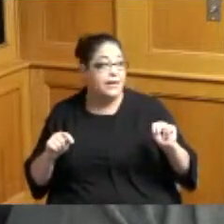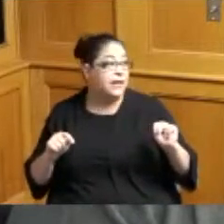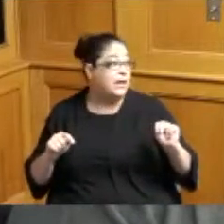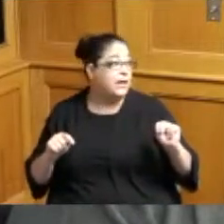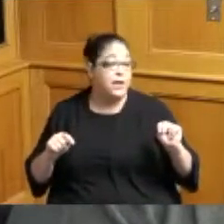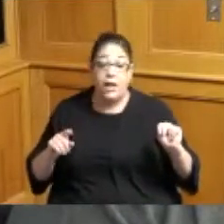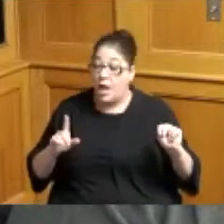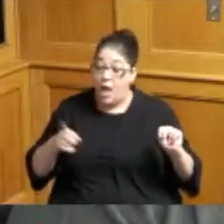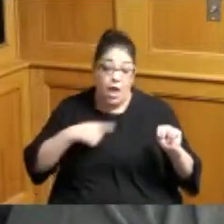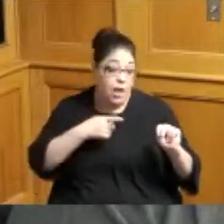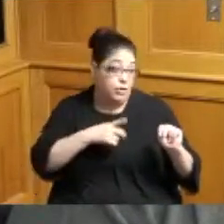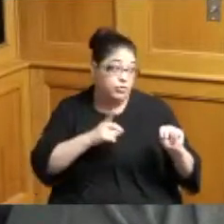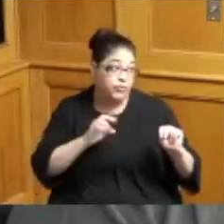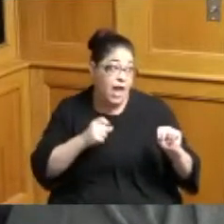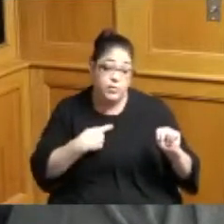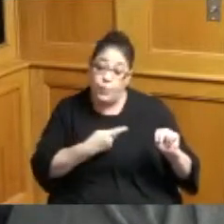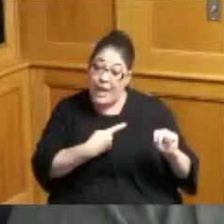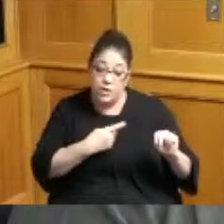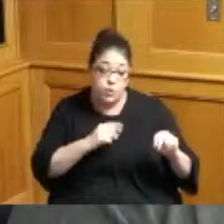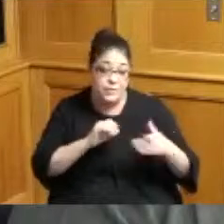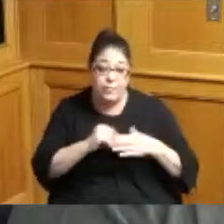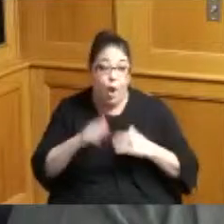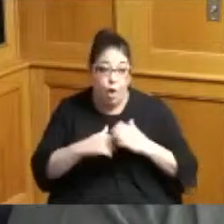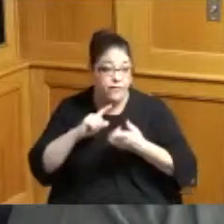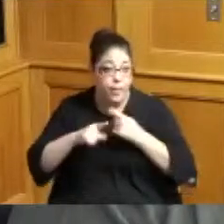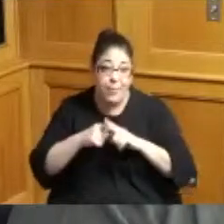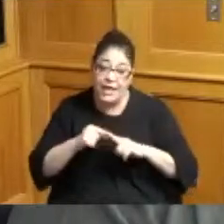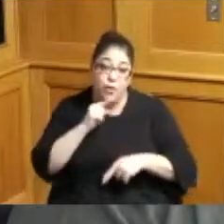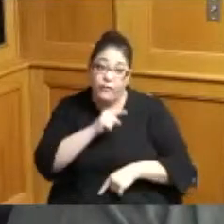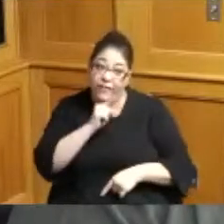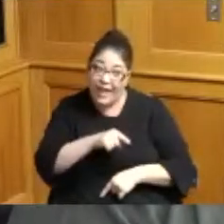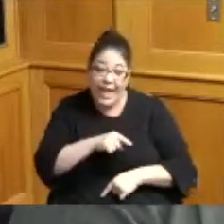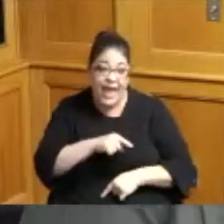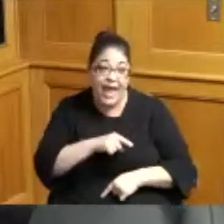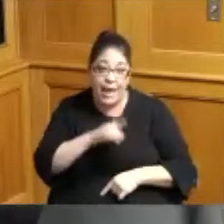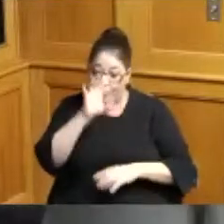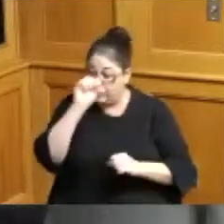to do so about that we gotta call our buddies over there and President Dumas Franklin County